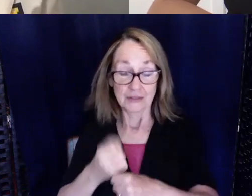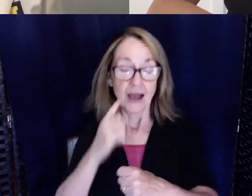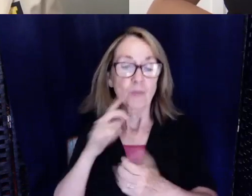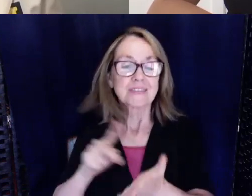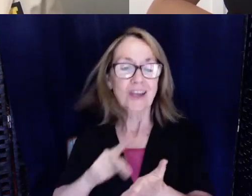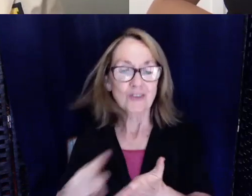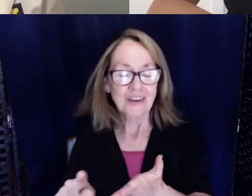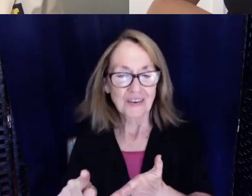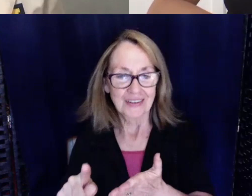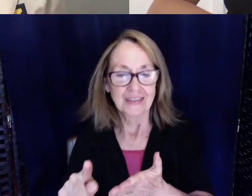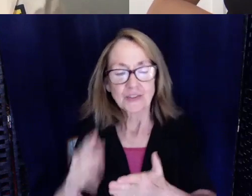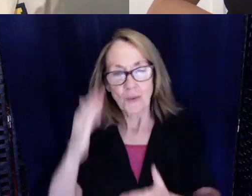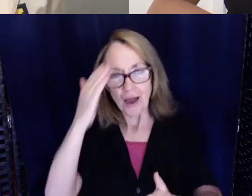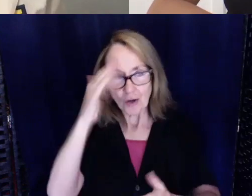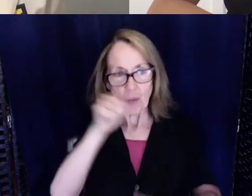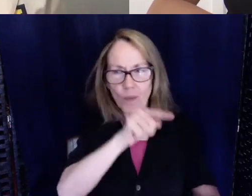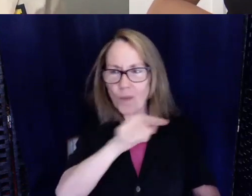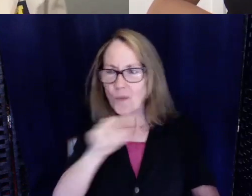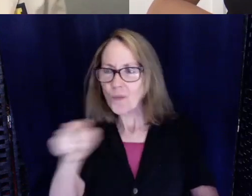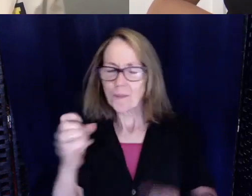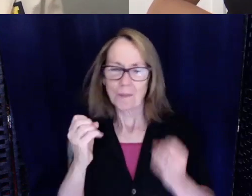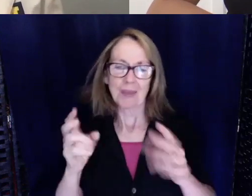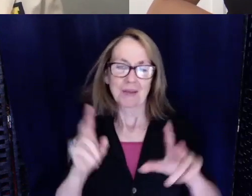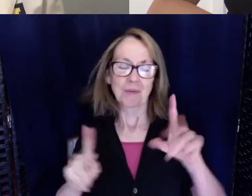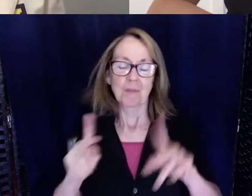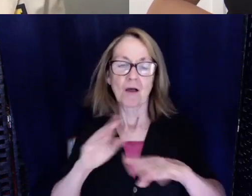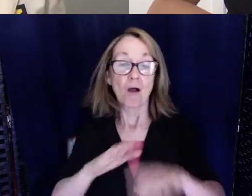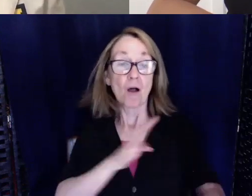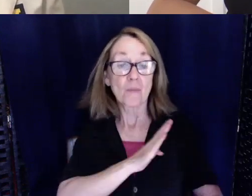so I know a lot of people on that board and